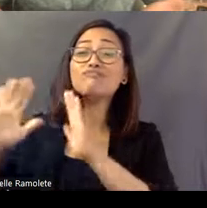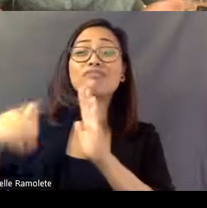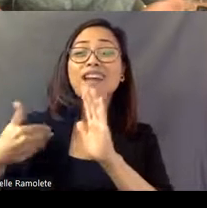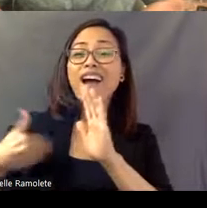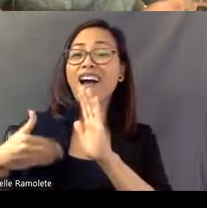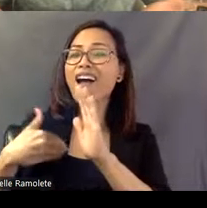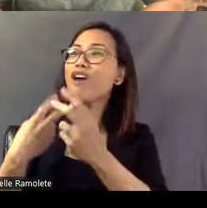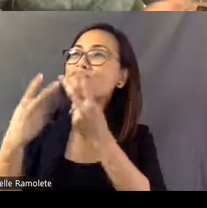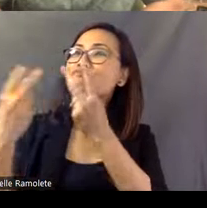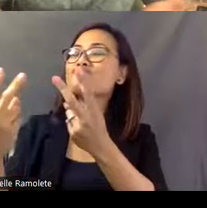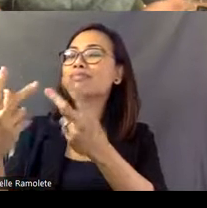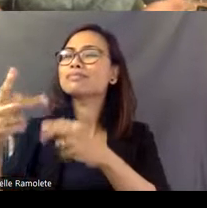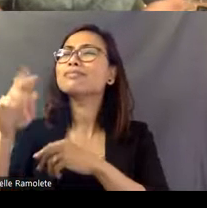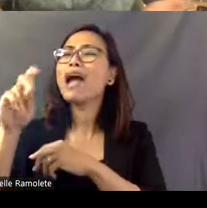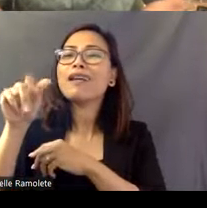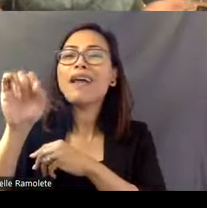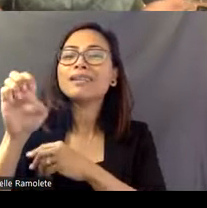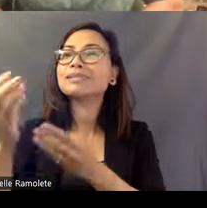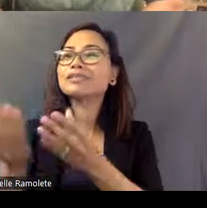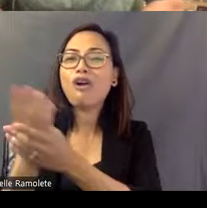Paradise Gardens, and never had heard of Pascagoula.